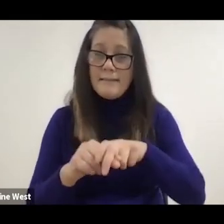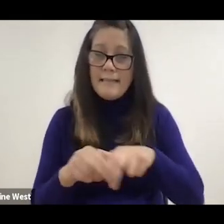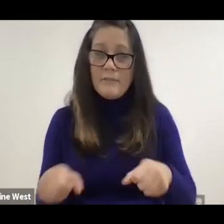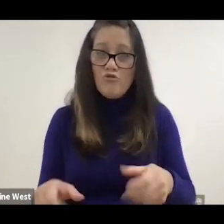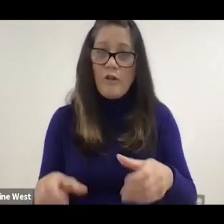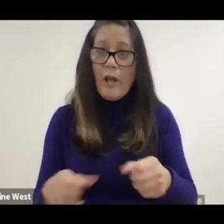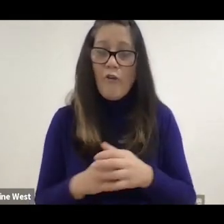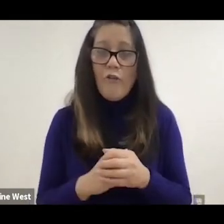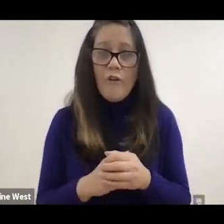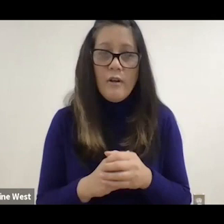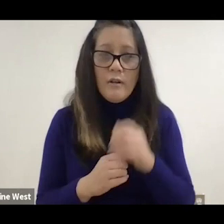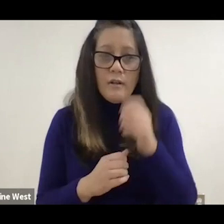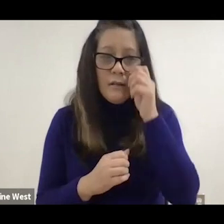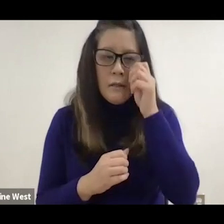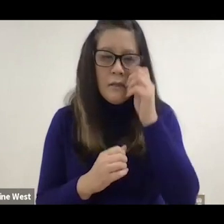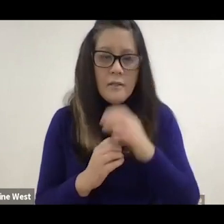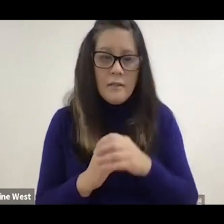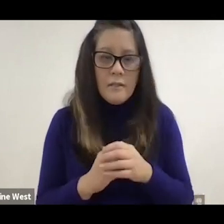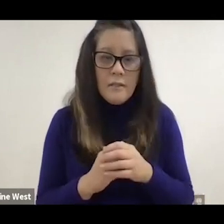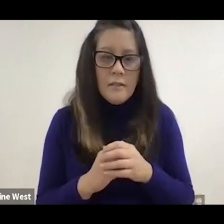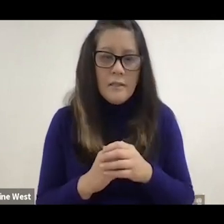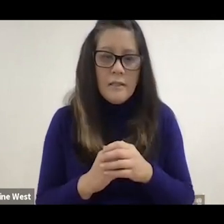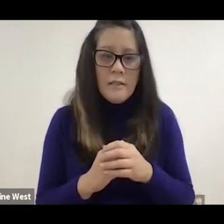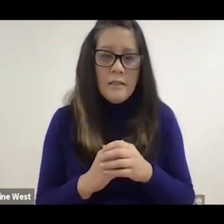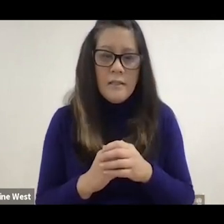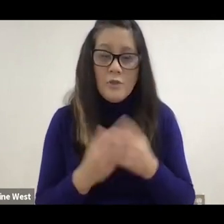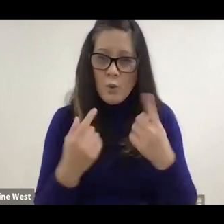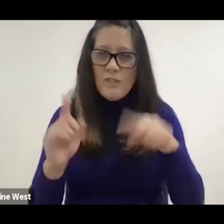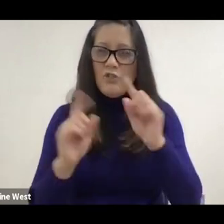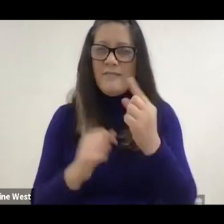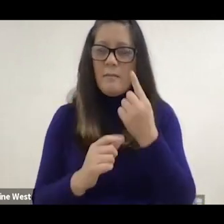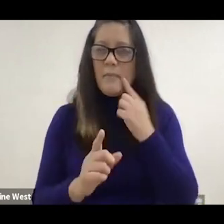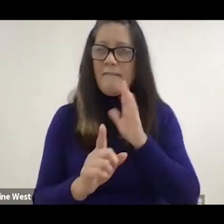achieve something for their lives.